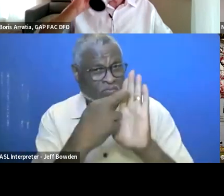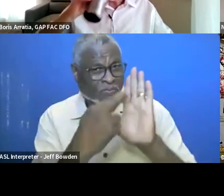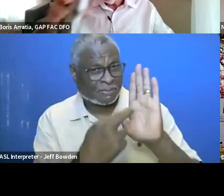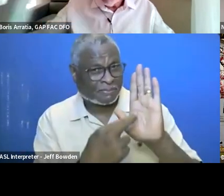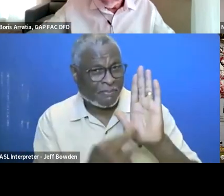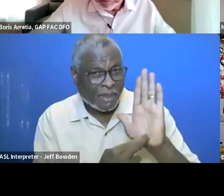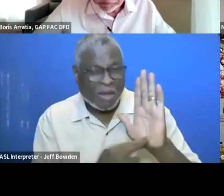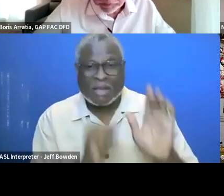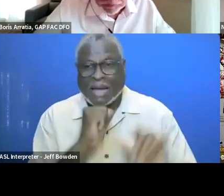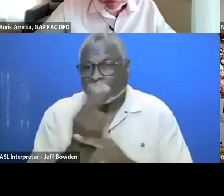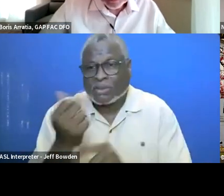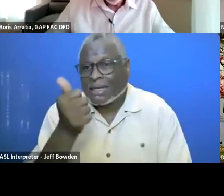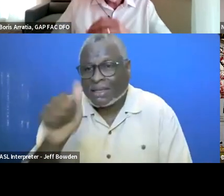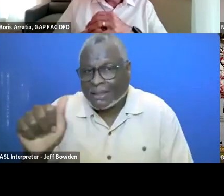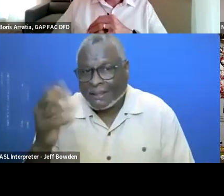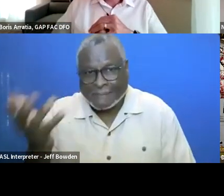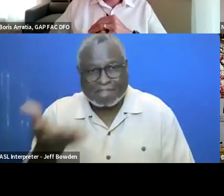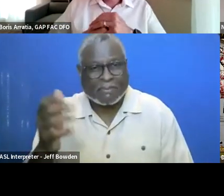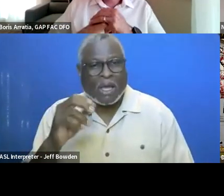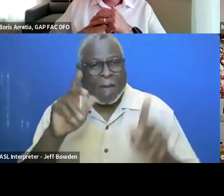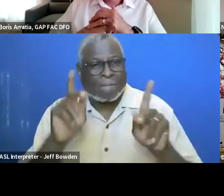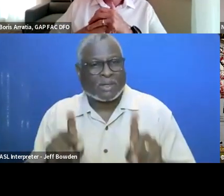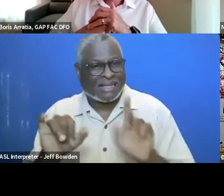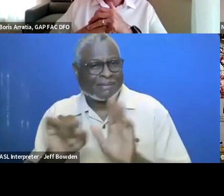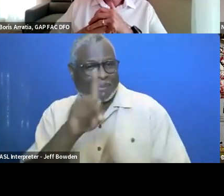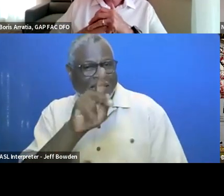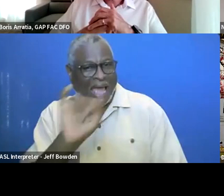We are not using any personal identifiable information.